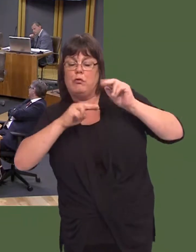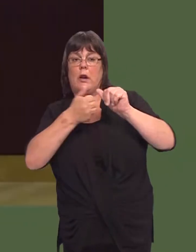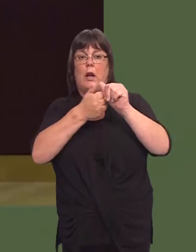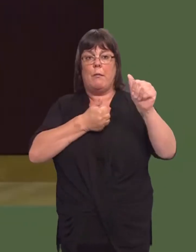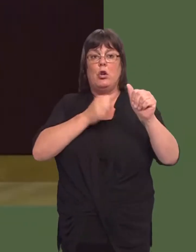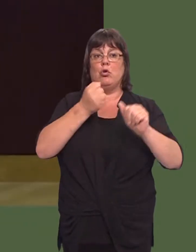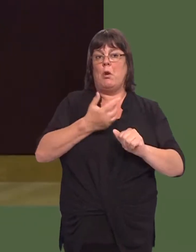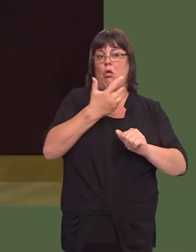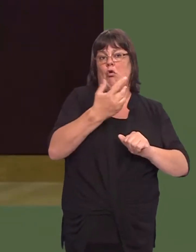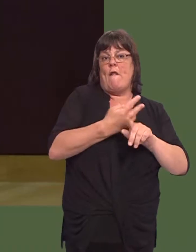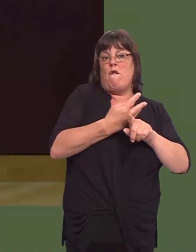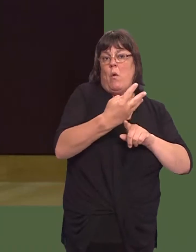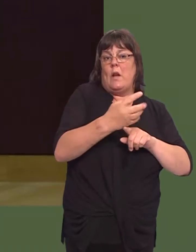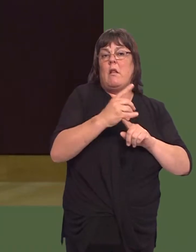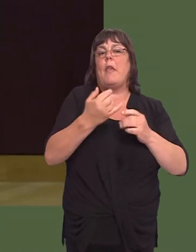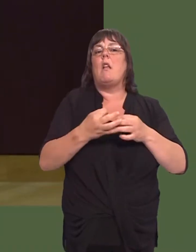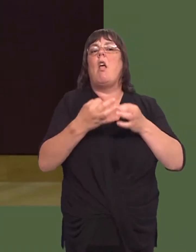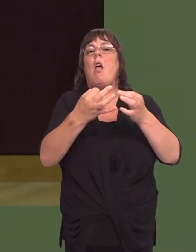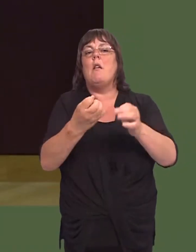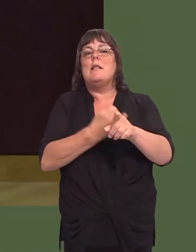That was then extended to six weeks and then itís been extended further, and the First